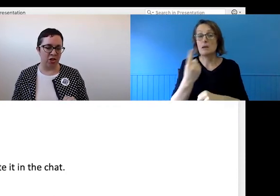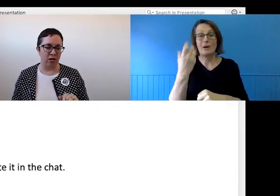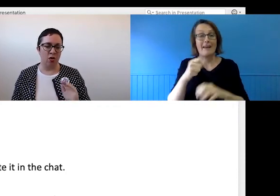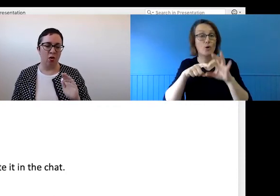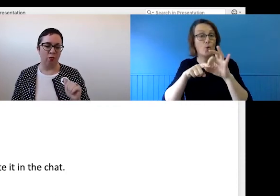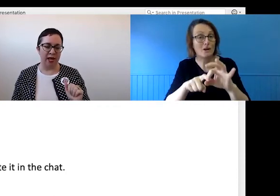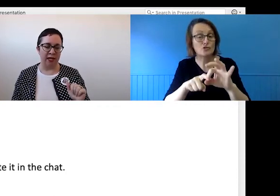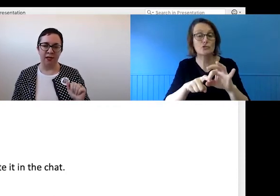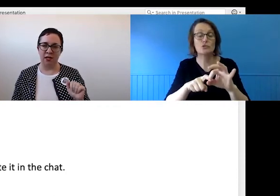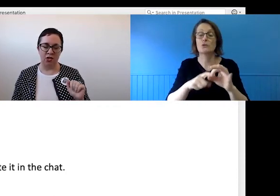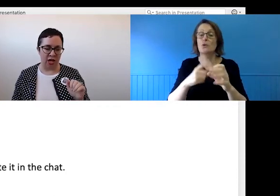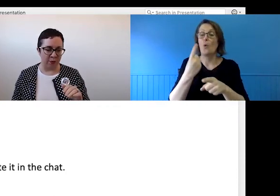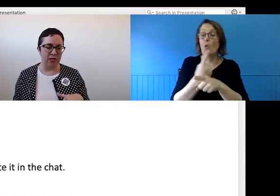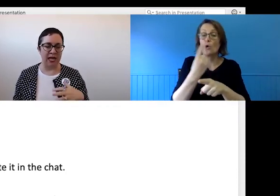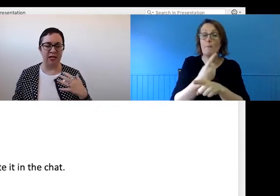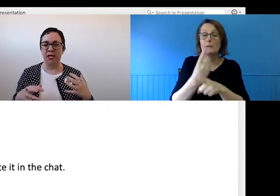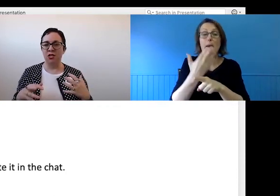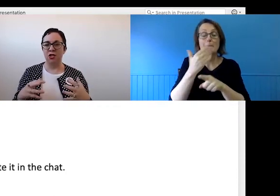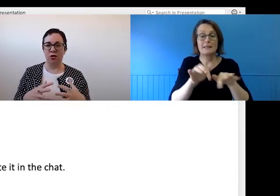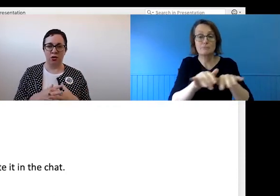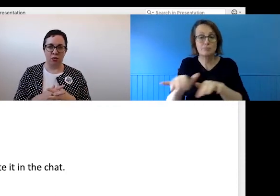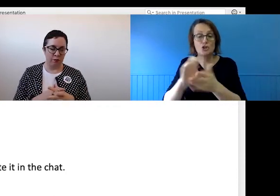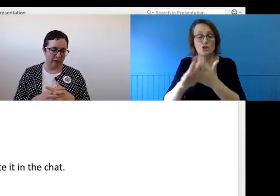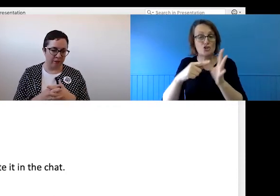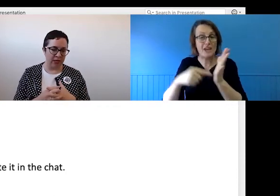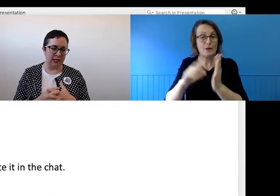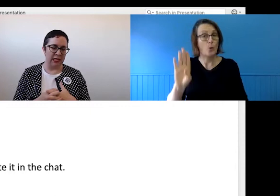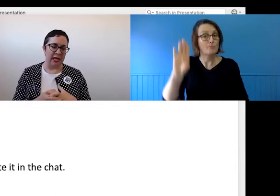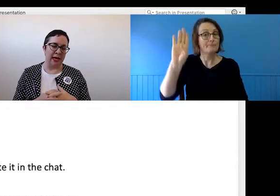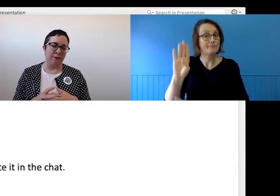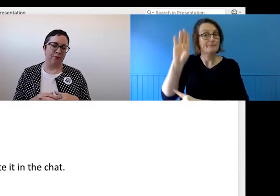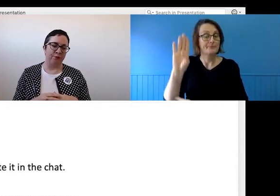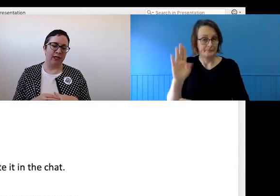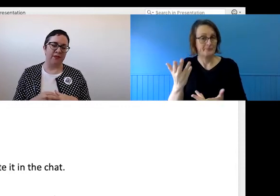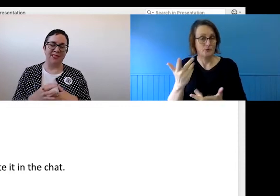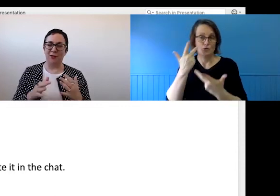function, or write it in the chat box, and to note your preference. If